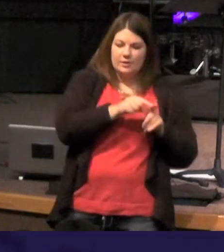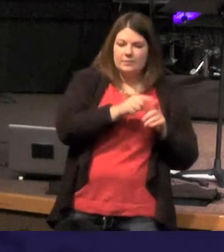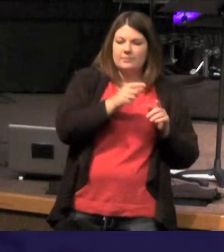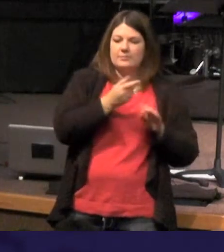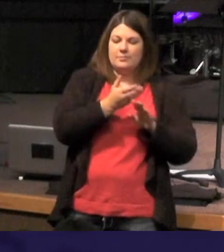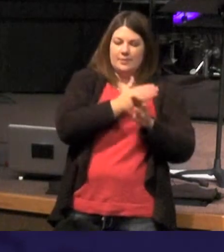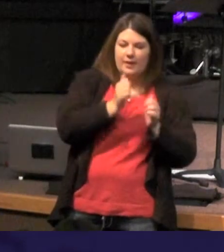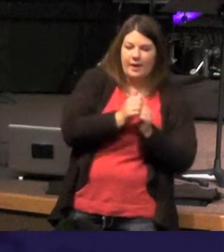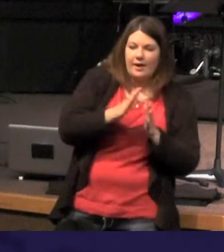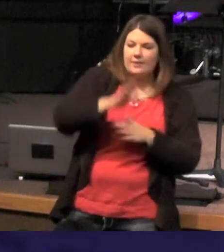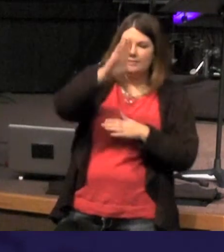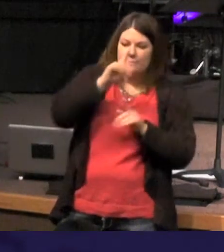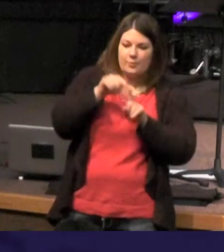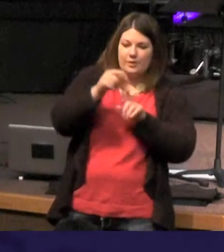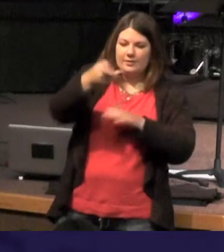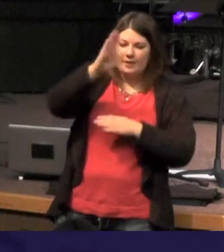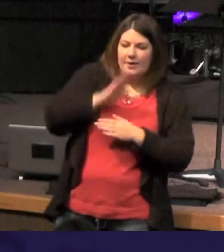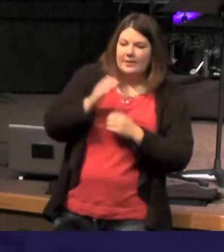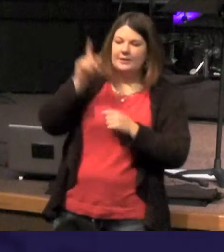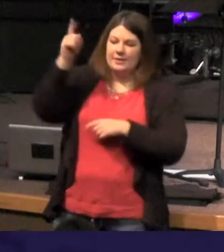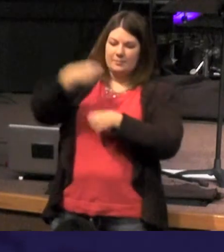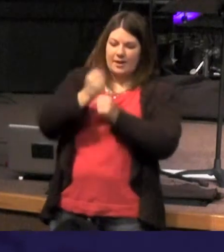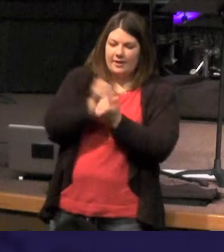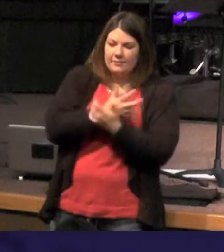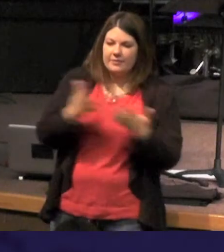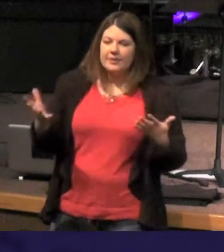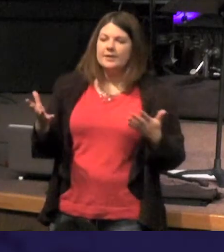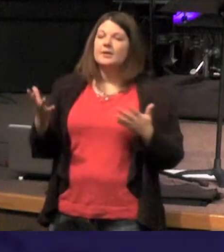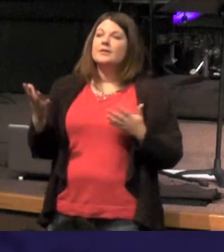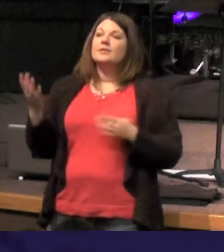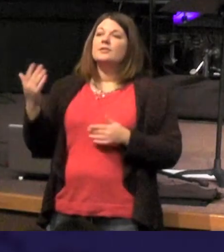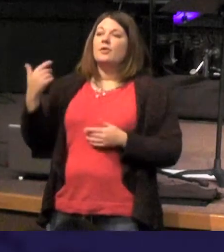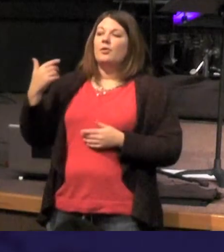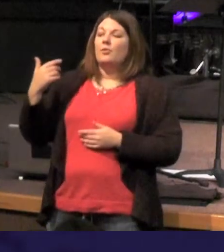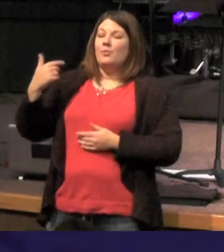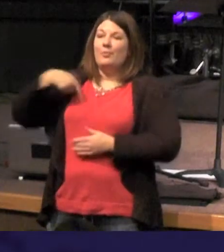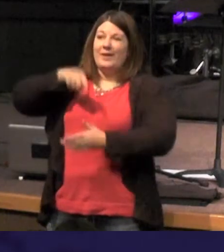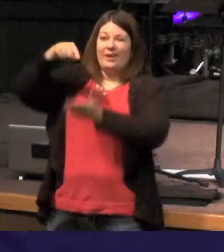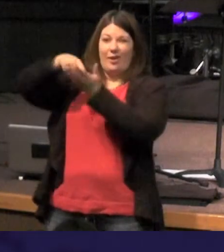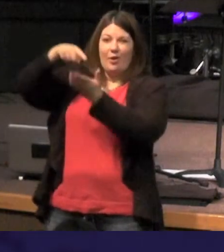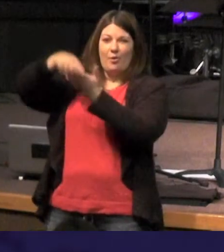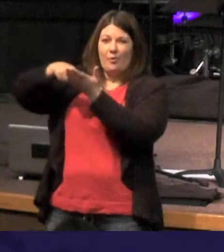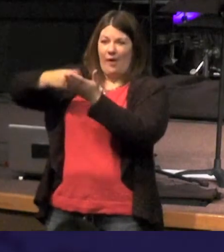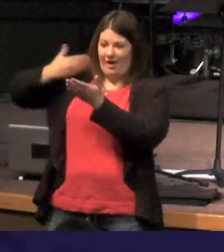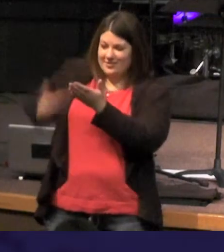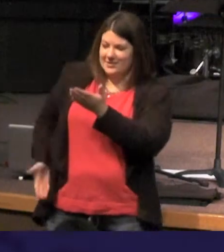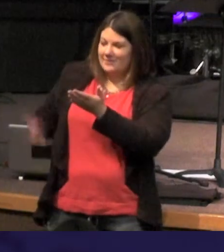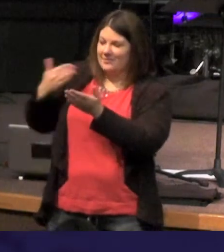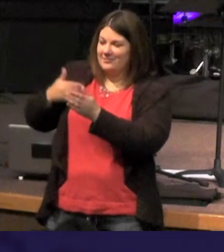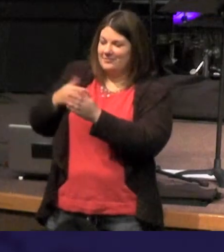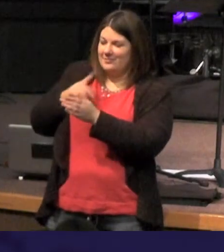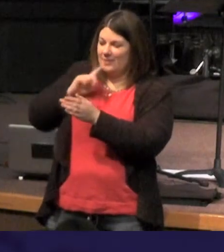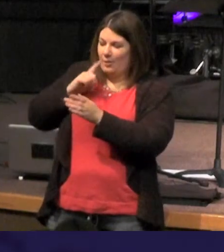came into being through him and so we could stop and say we owe our existence are very existence the Jesus he's the one that created us